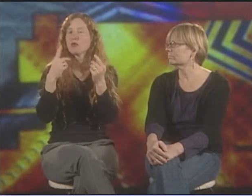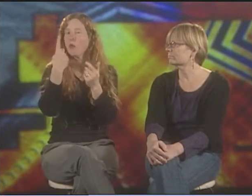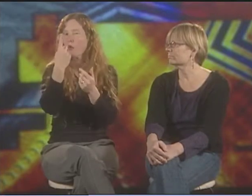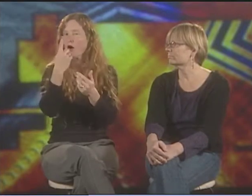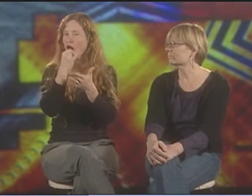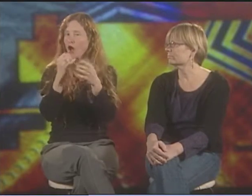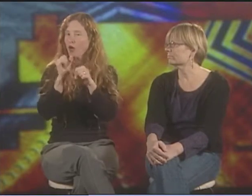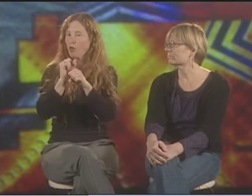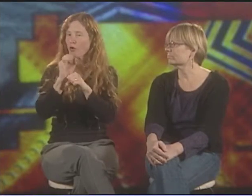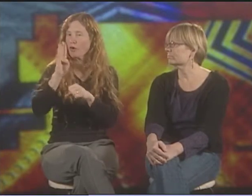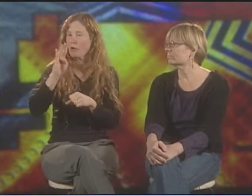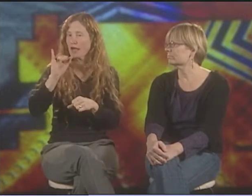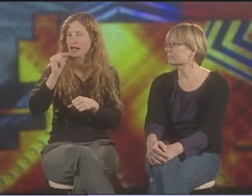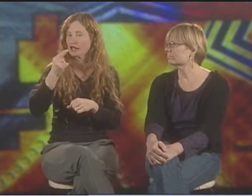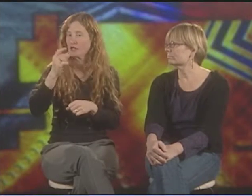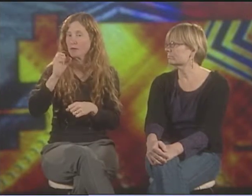EARS CAN BE PART OF IT, TOO.